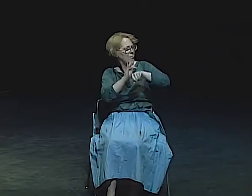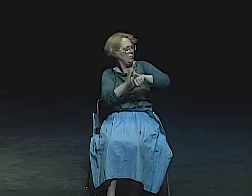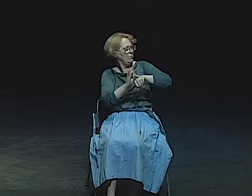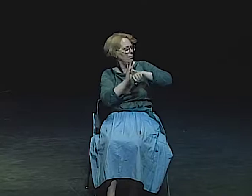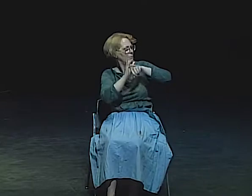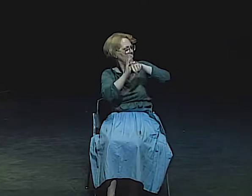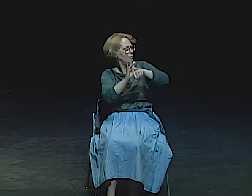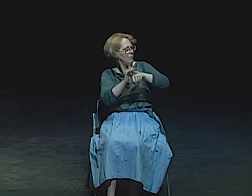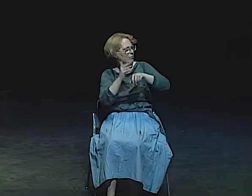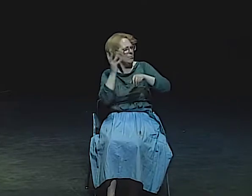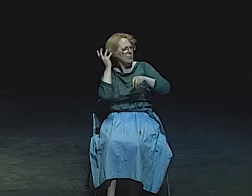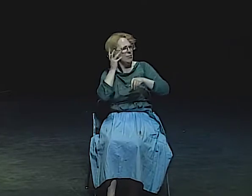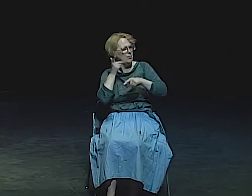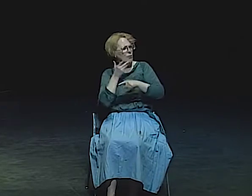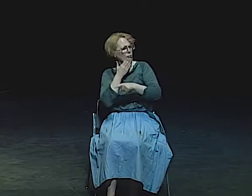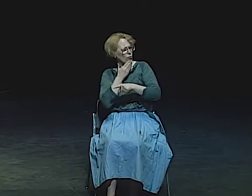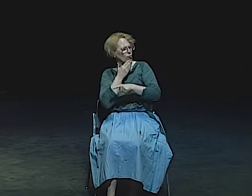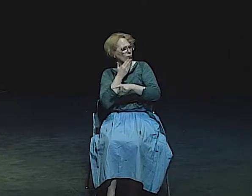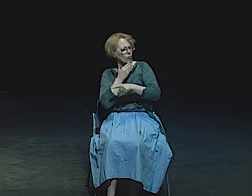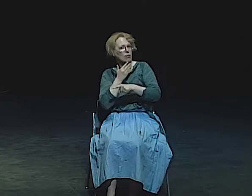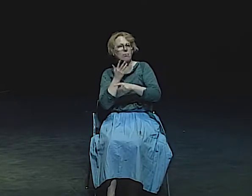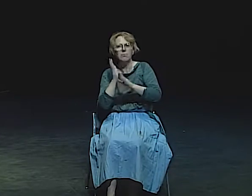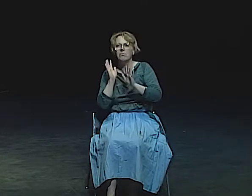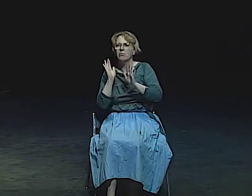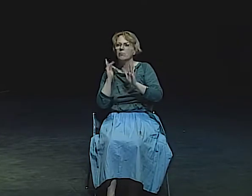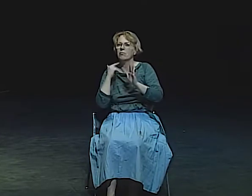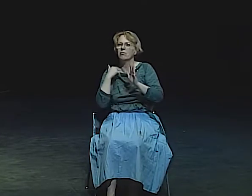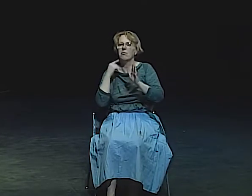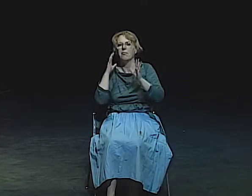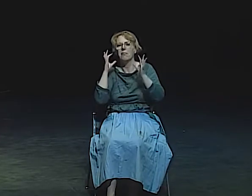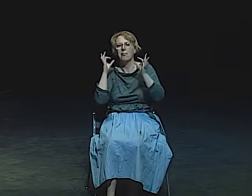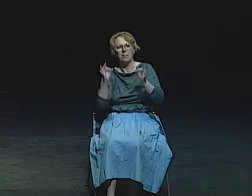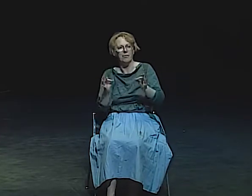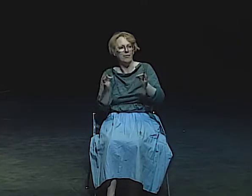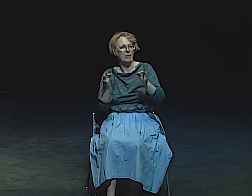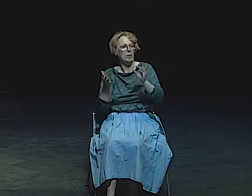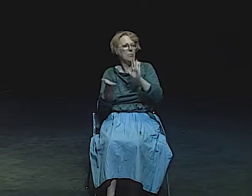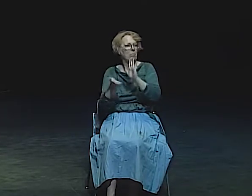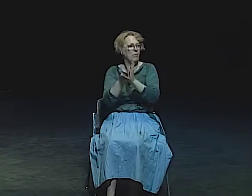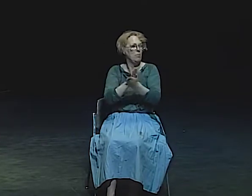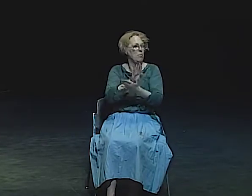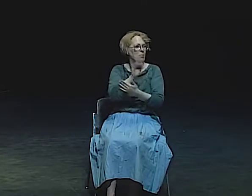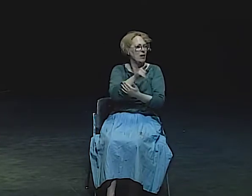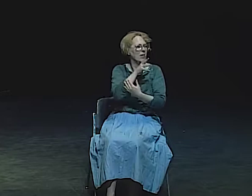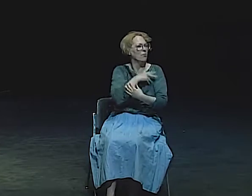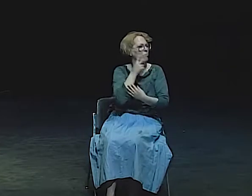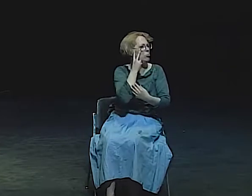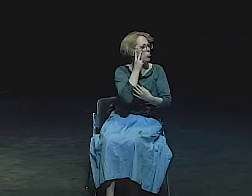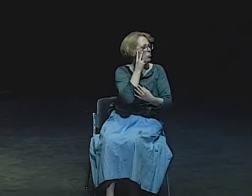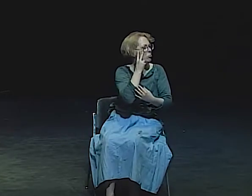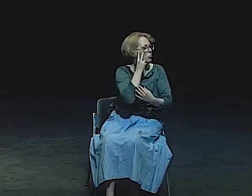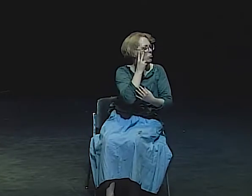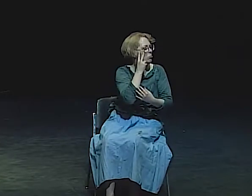WHEN I MOVED TO CALIFORNIA IN 1976, I REALLY COULDN'T FORGET THAT WOMAN.